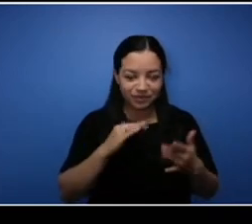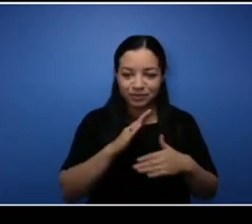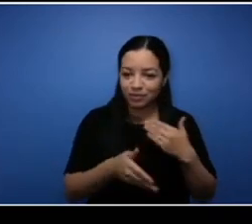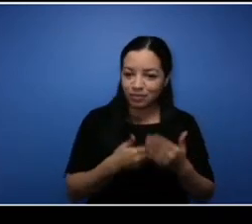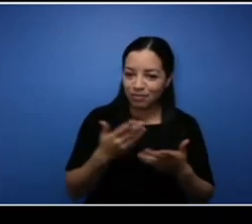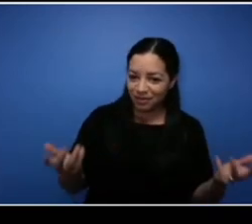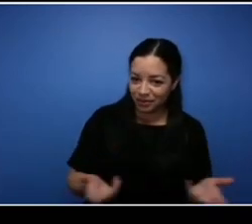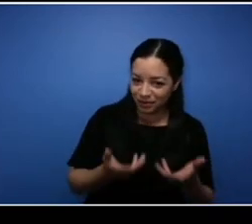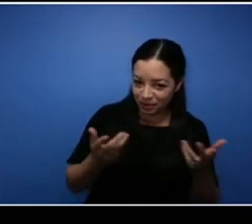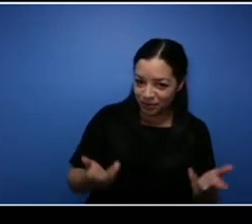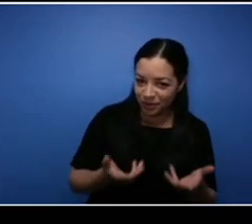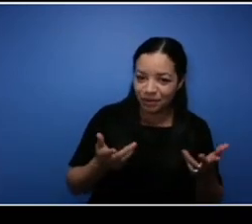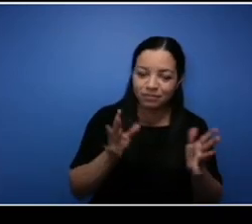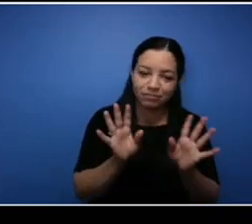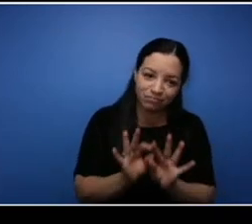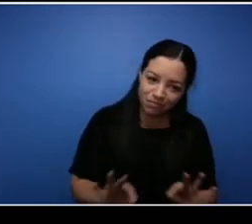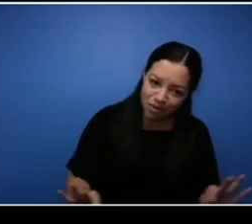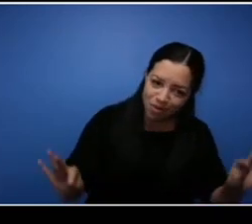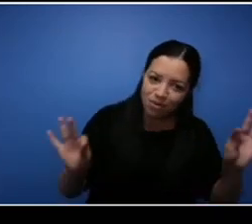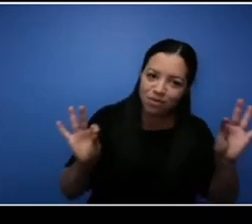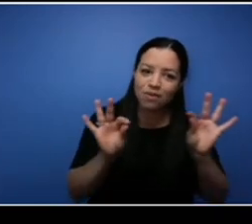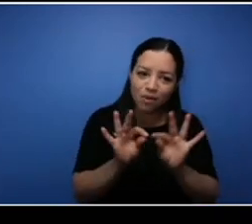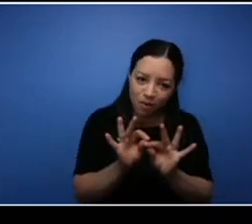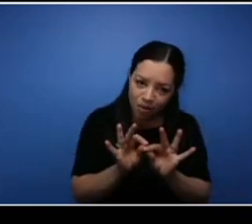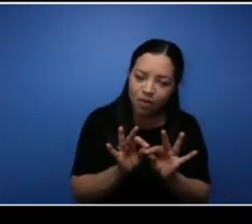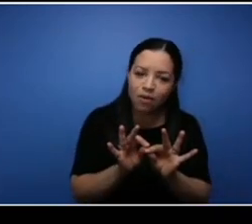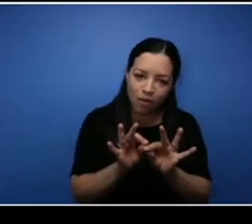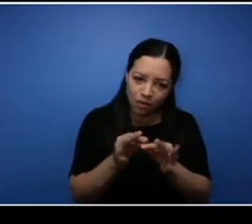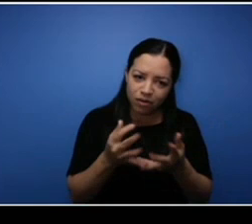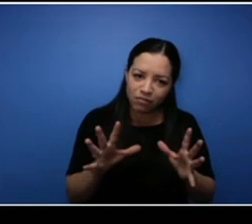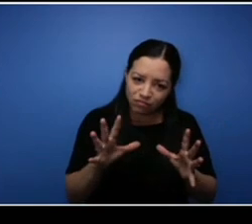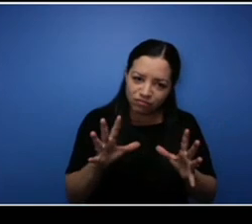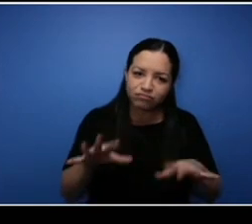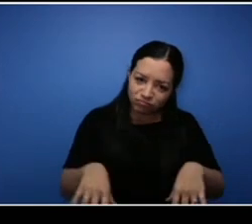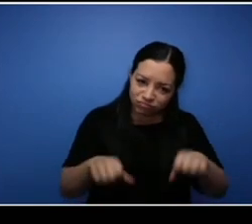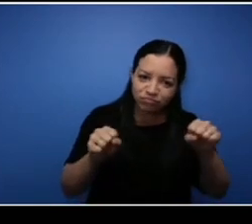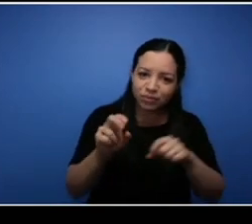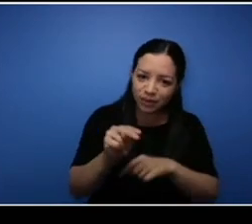it's really important that you guys have all been at NSCC as a student once upon a time.